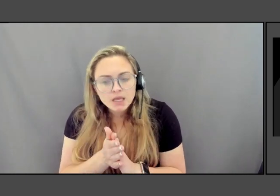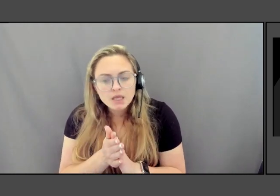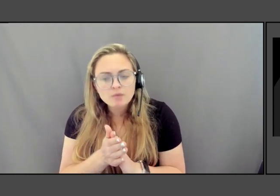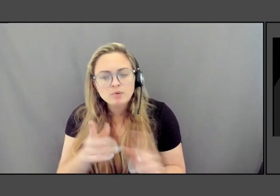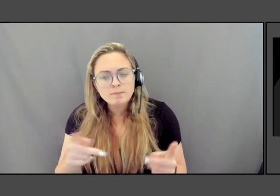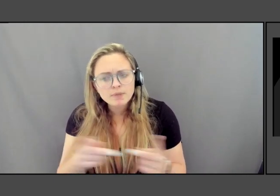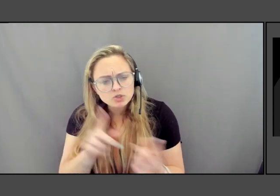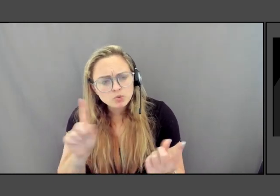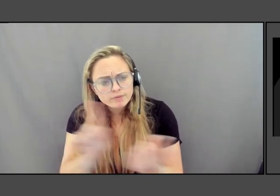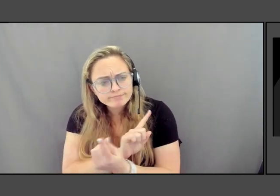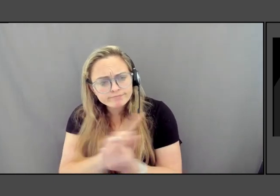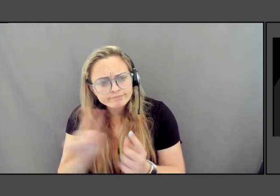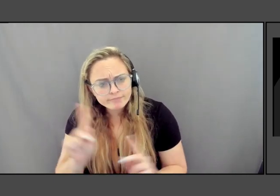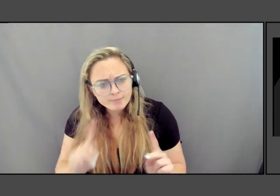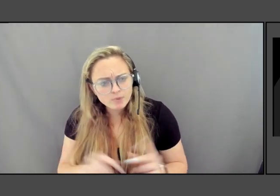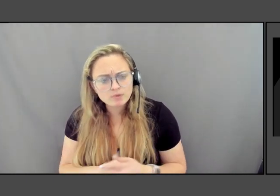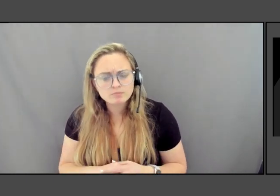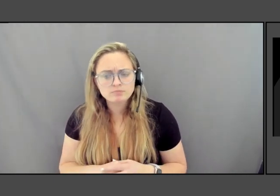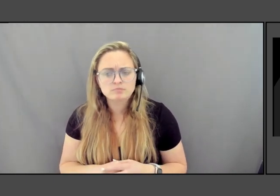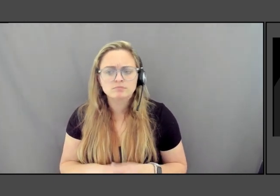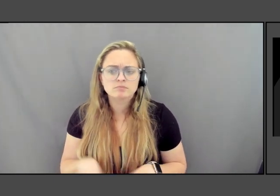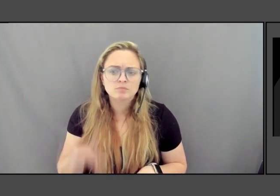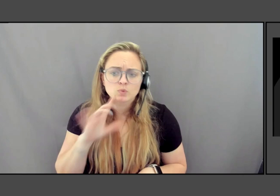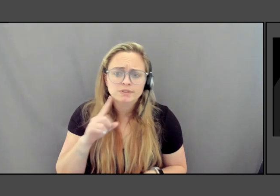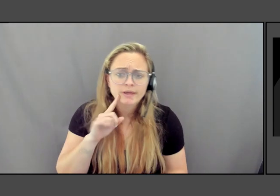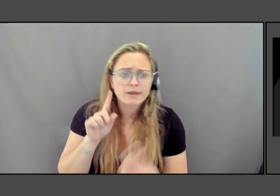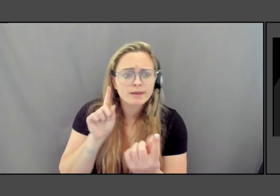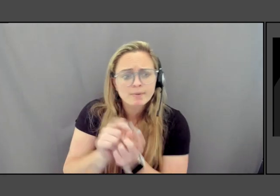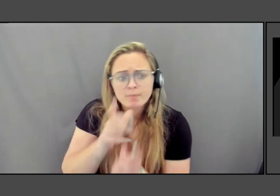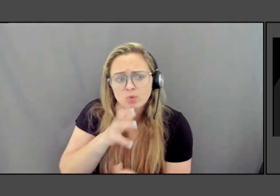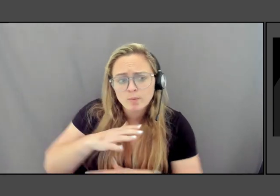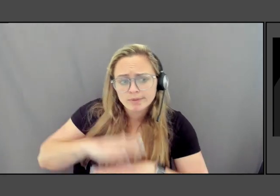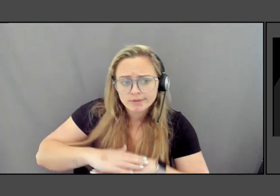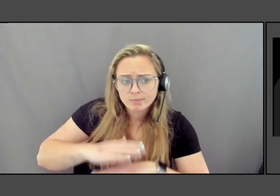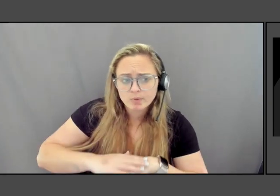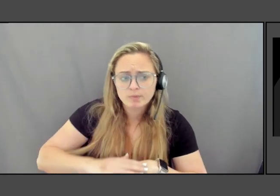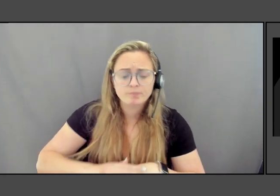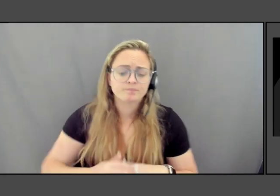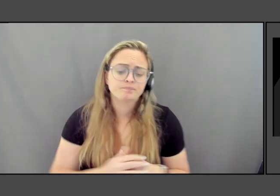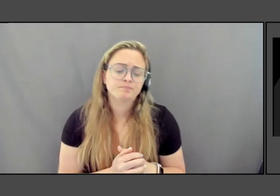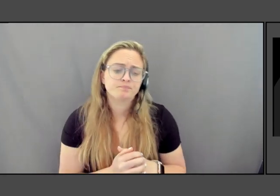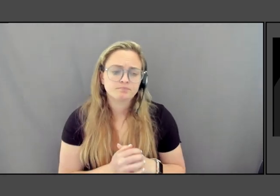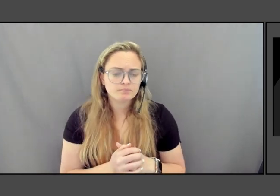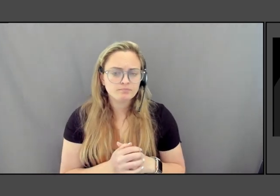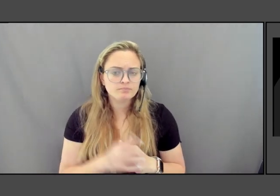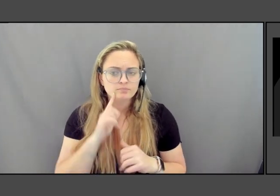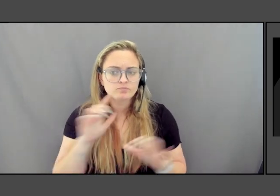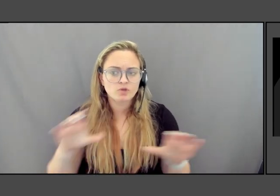People would say, meet me at the women's table. I mean, I think that there is a gathering, a convening power.